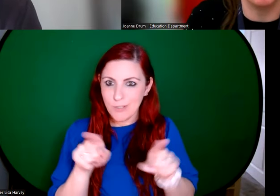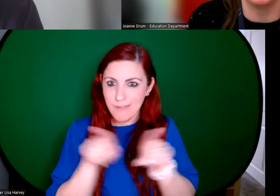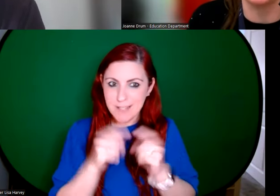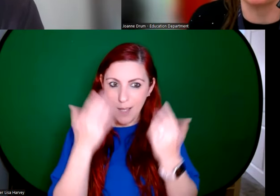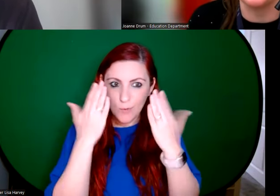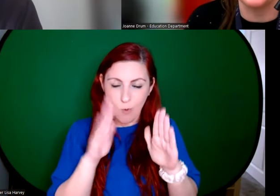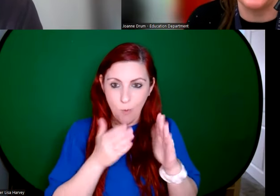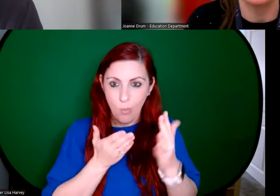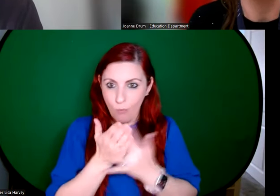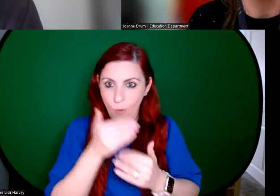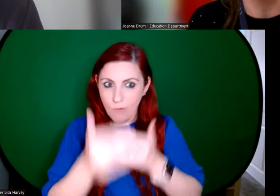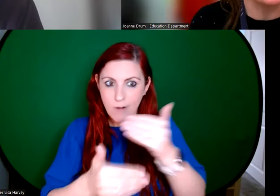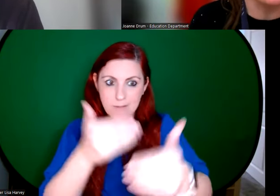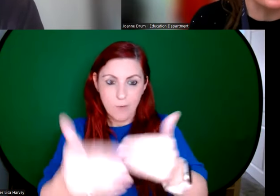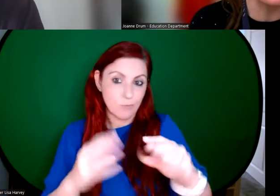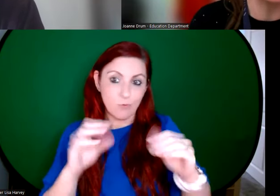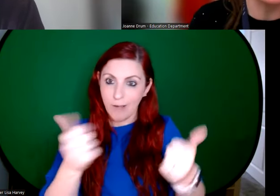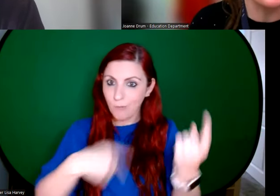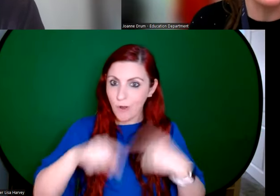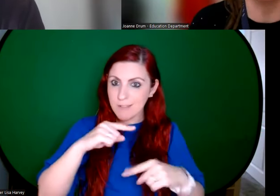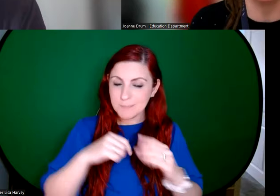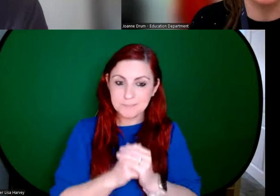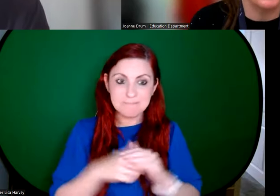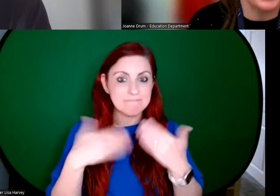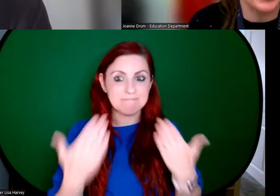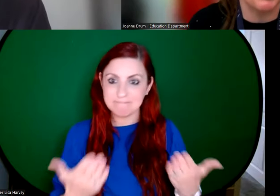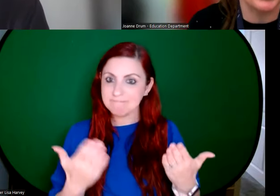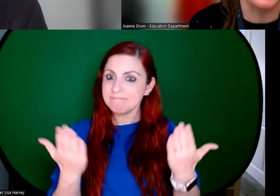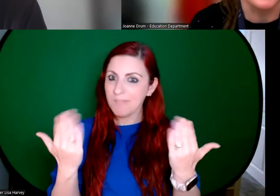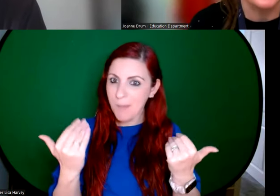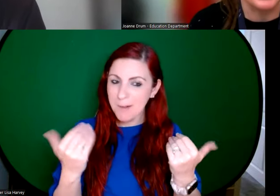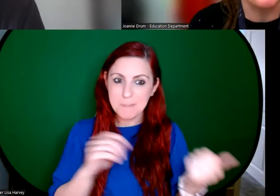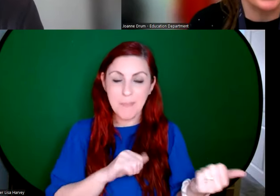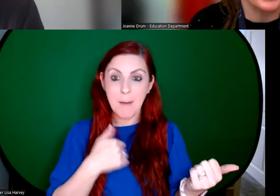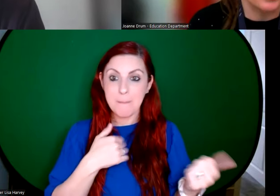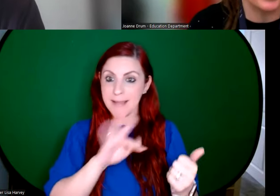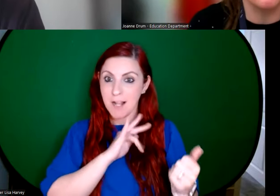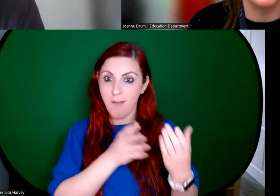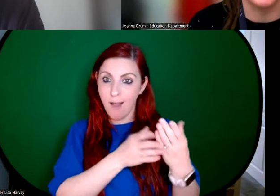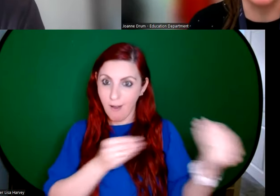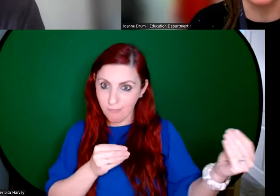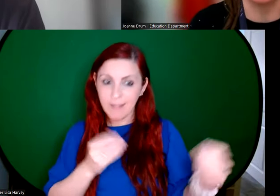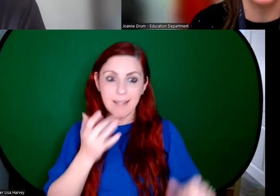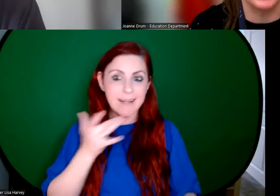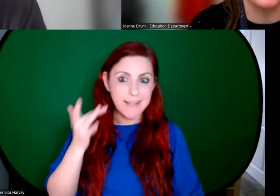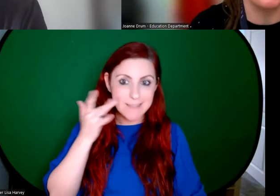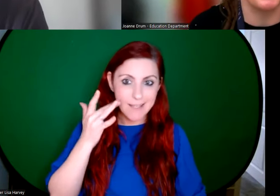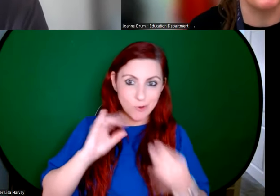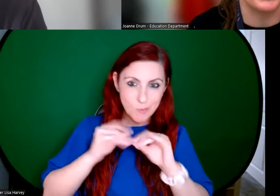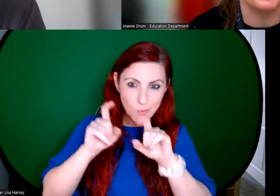refreshing for us as well. So what I'll do now Marie, you're so welcome. I'm going to disappear. Lisa and yourself will stay on screen and I'll pop up later